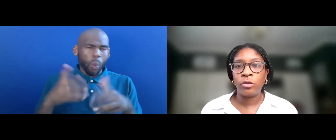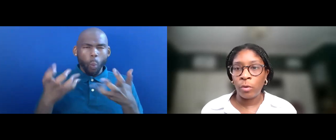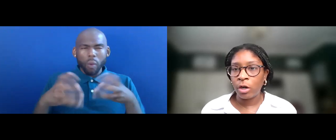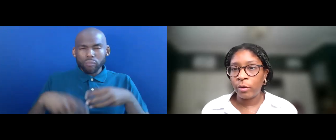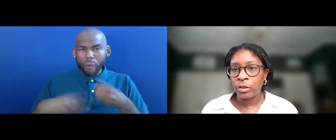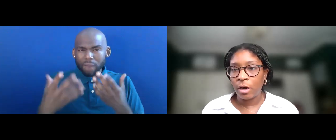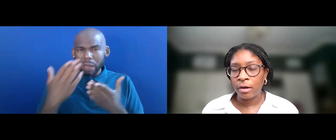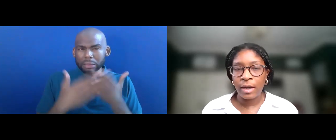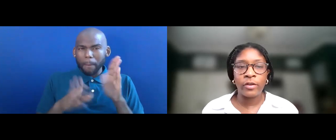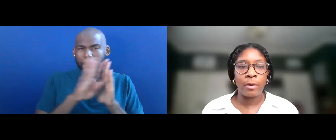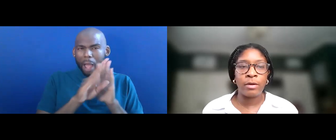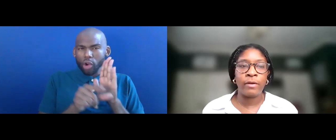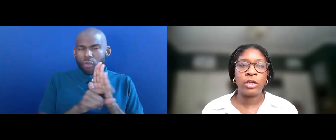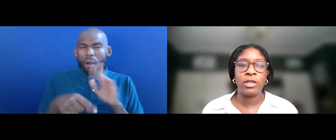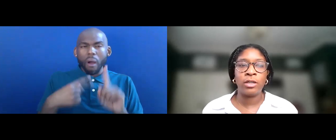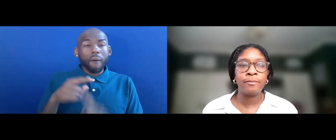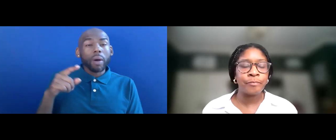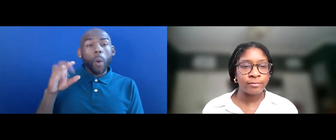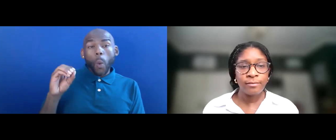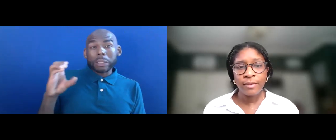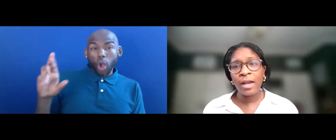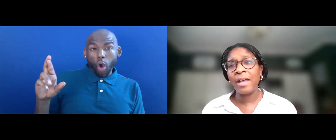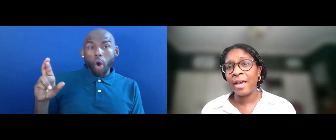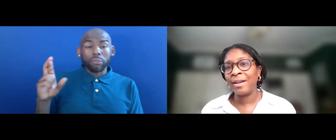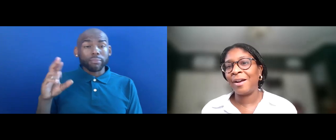THE WORK OF OCR AT THE DEPARTMENT OF EDUCATION AND THEN I'LL